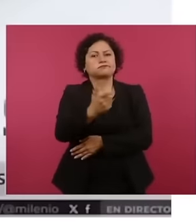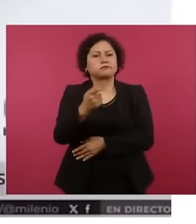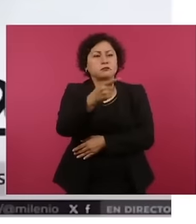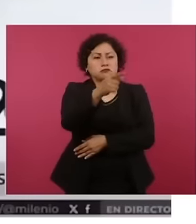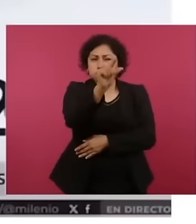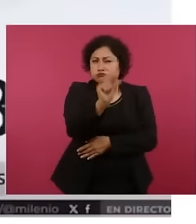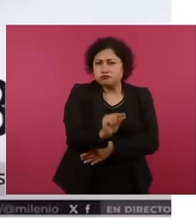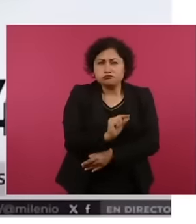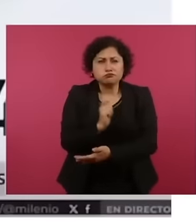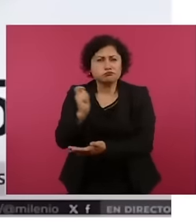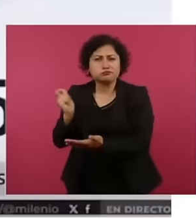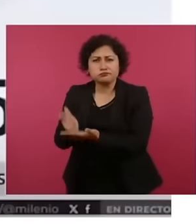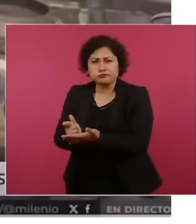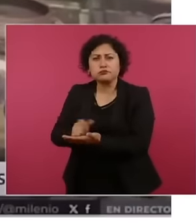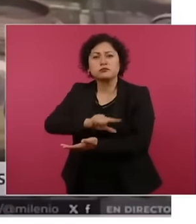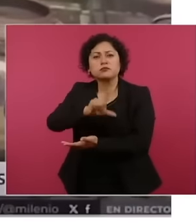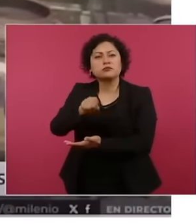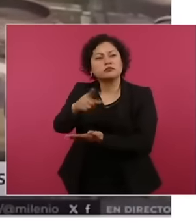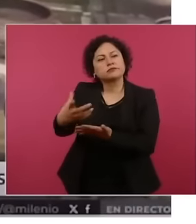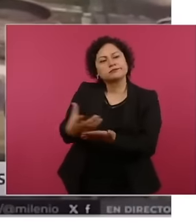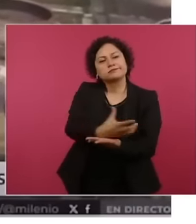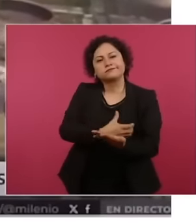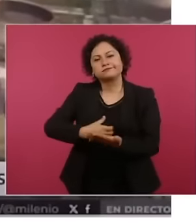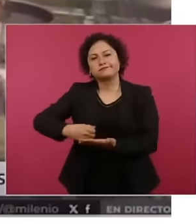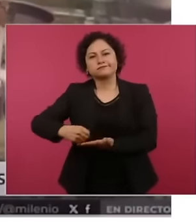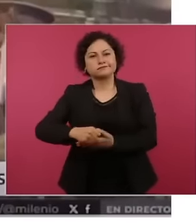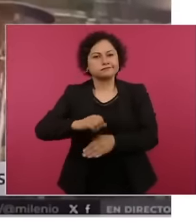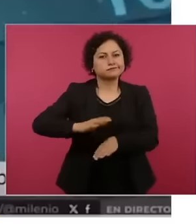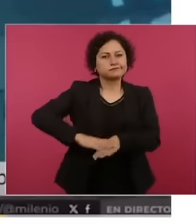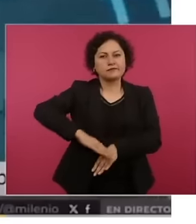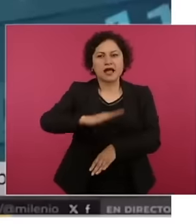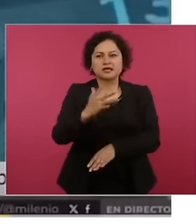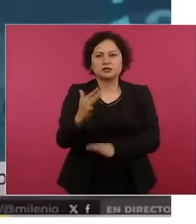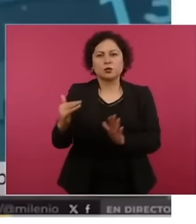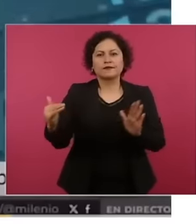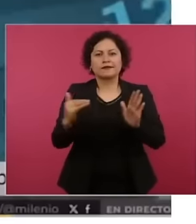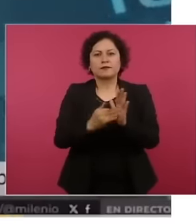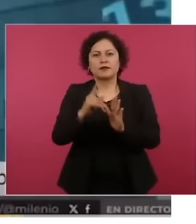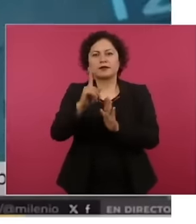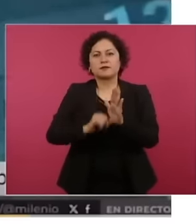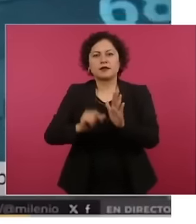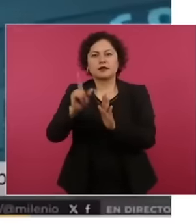Your income can be more than 50,000 pesos per month Payments arrive instantly to your